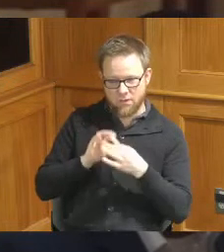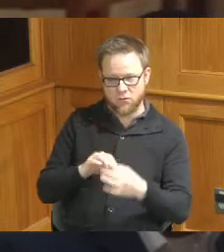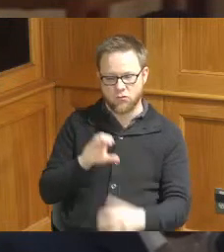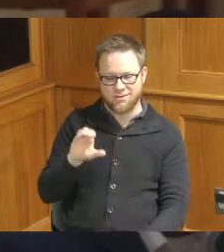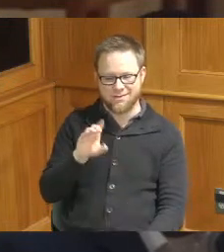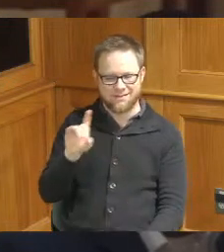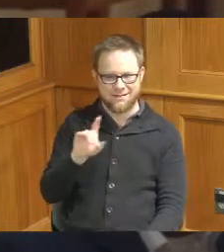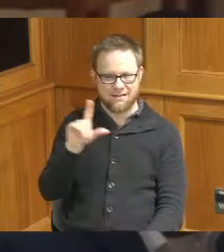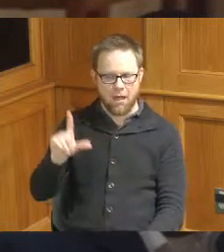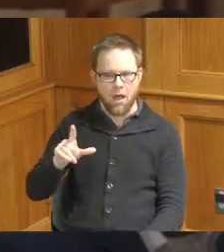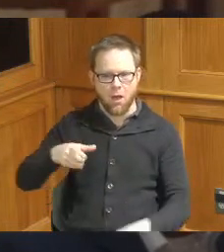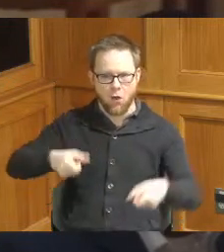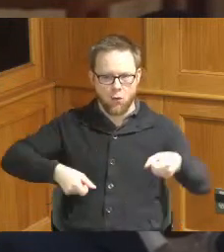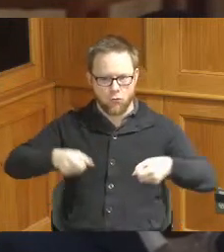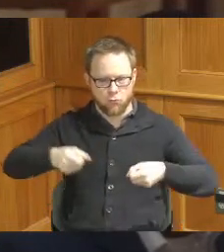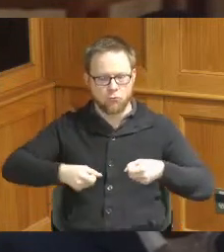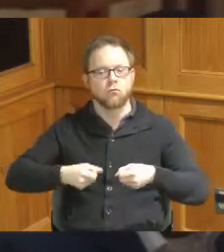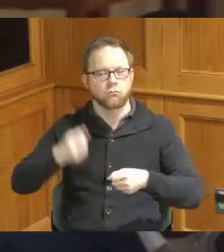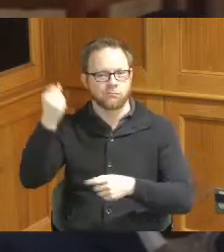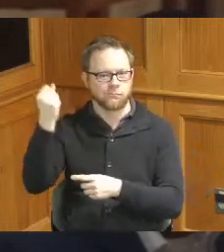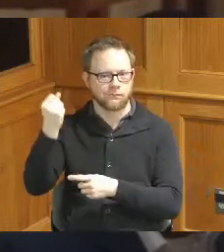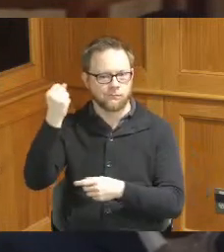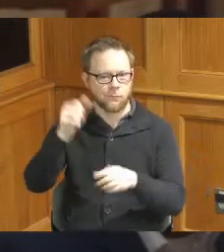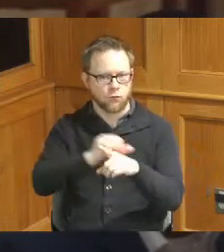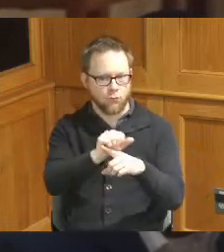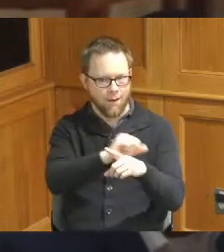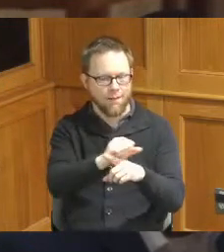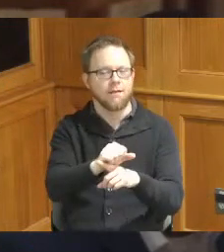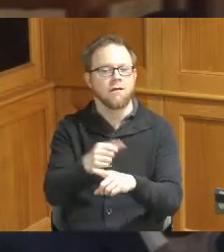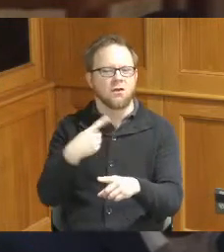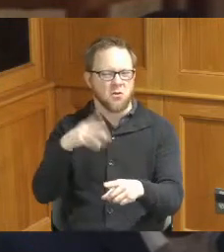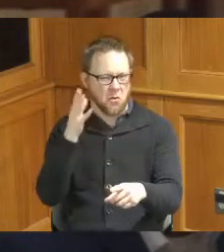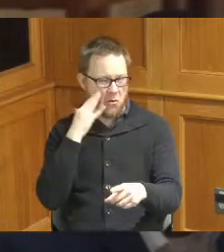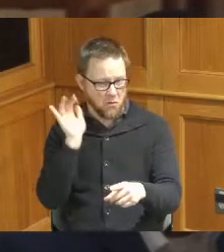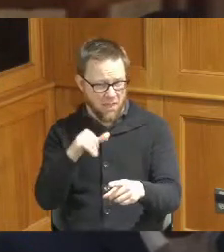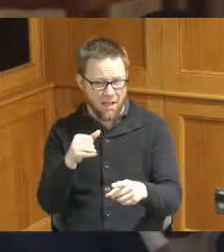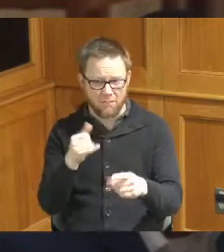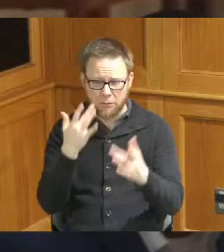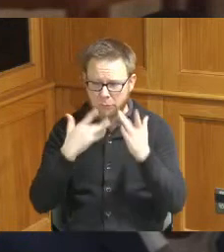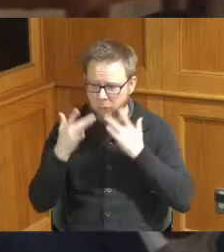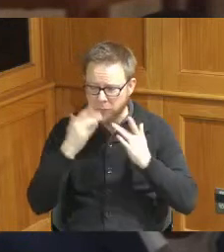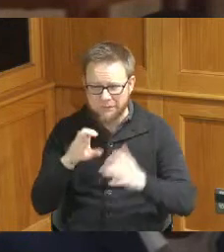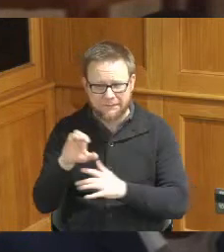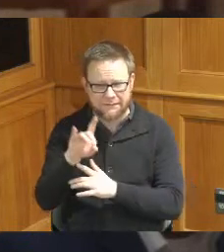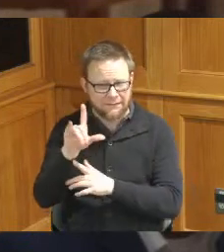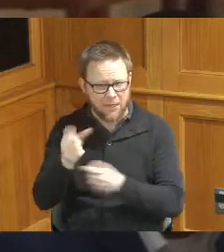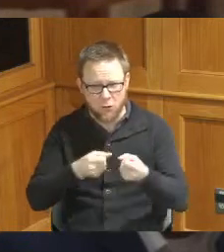which I think we all have heard about the need for CDL licensed drivers so this program will